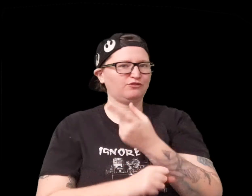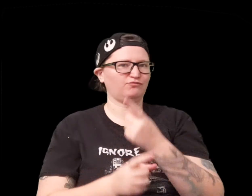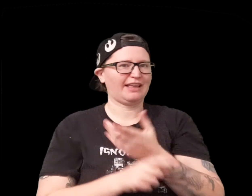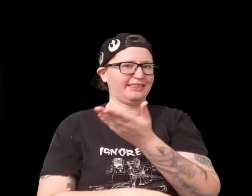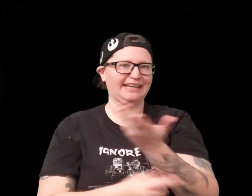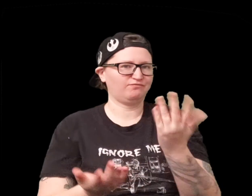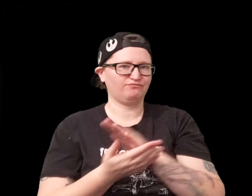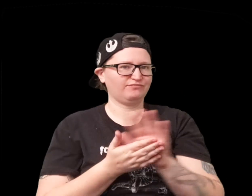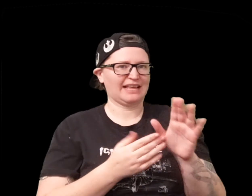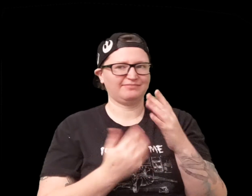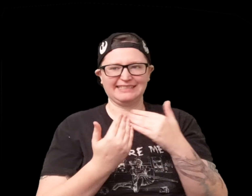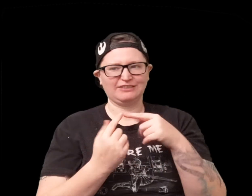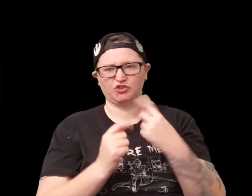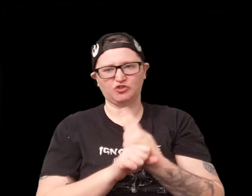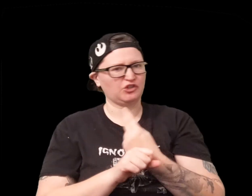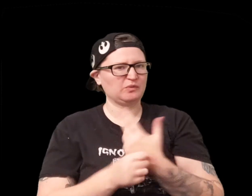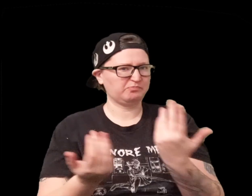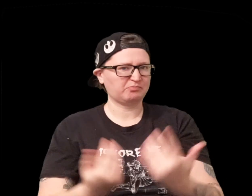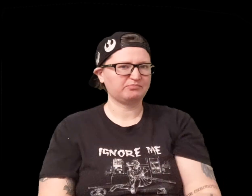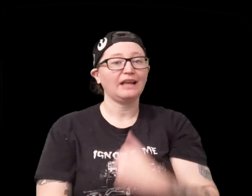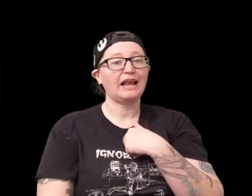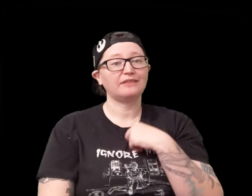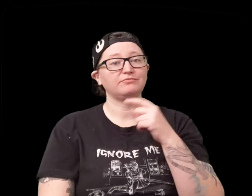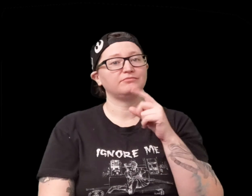as you use the adventure everything is all set up and laid out really simple for you